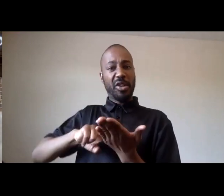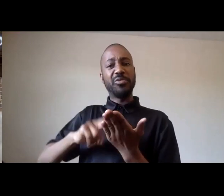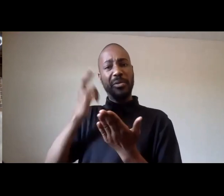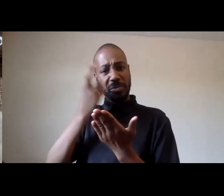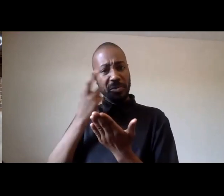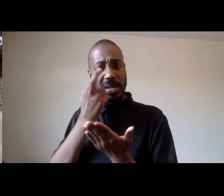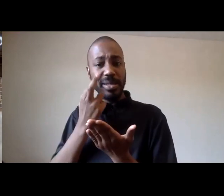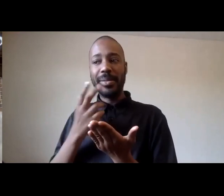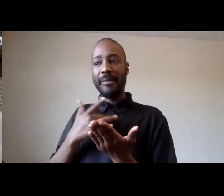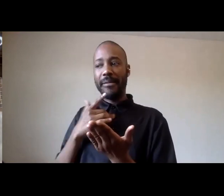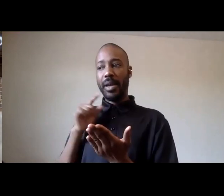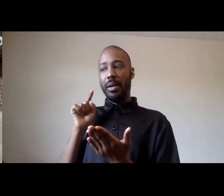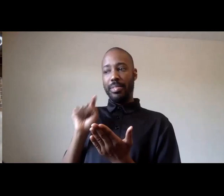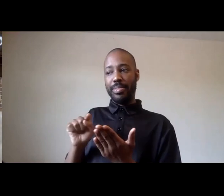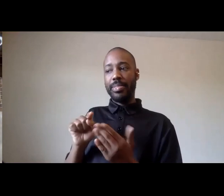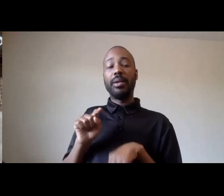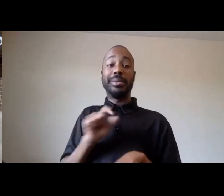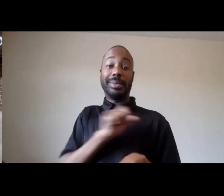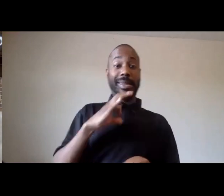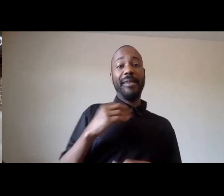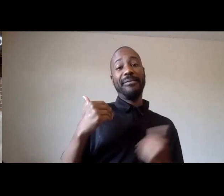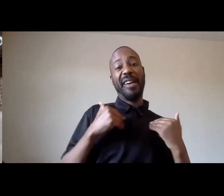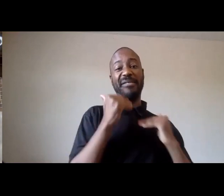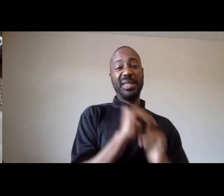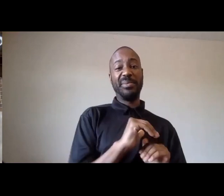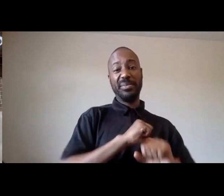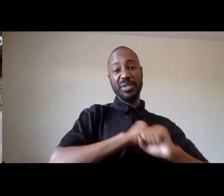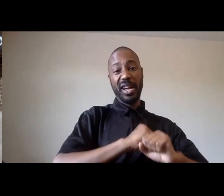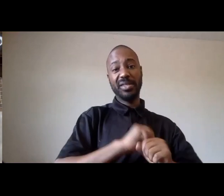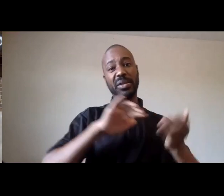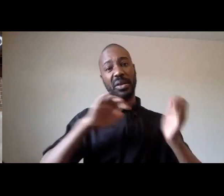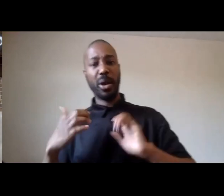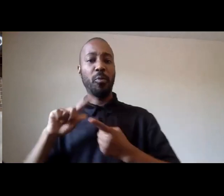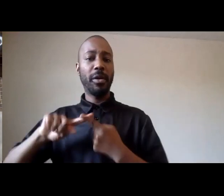uh versus faculty so i think we absolutely have to organize ourselves